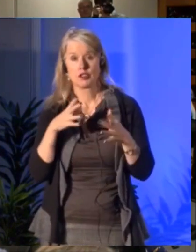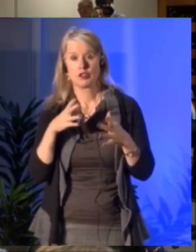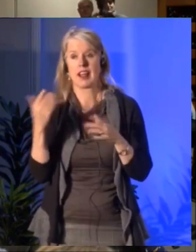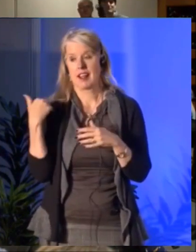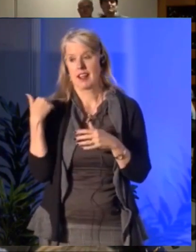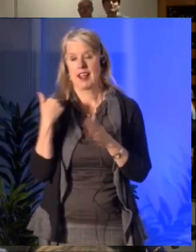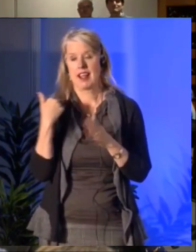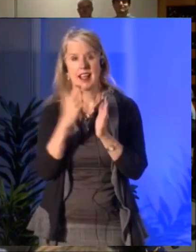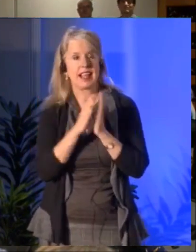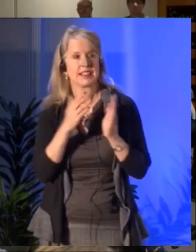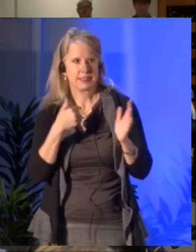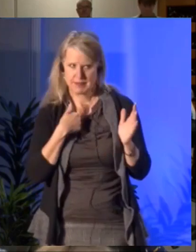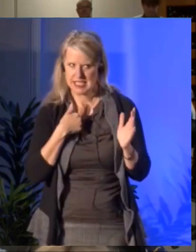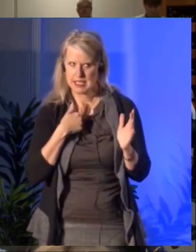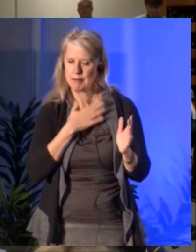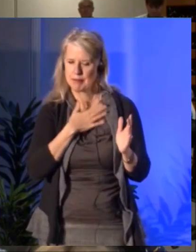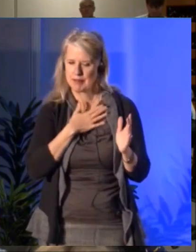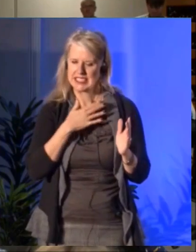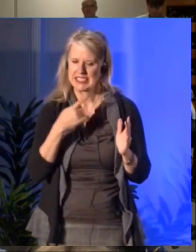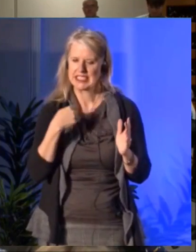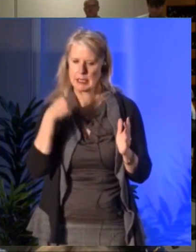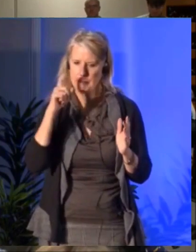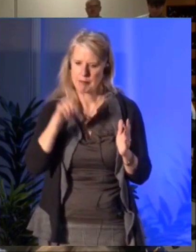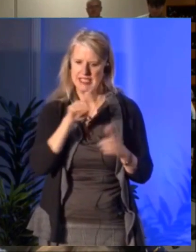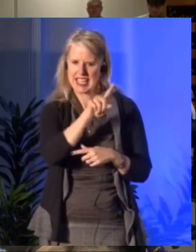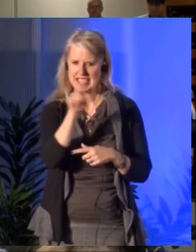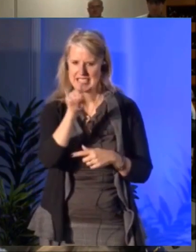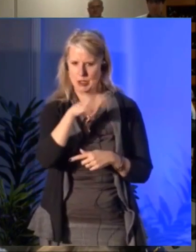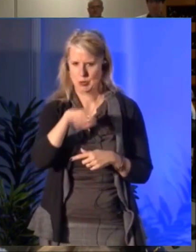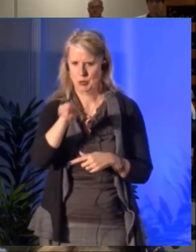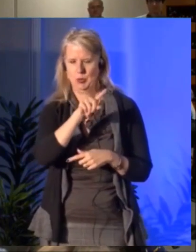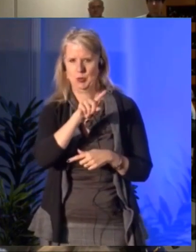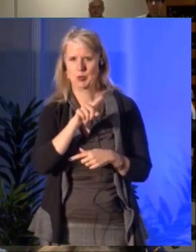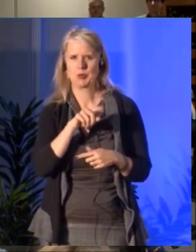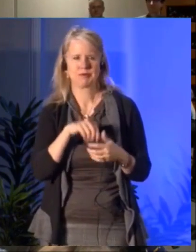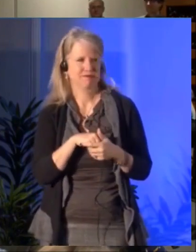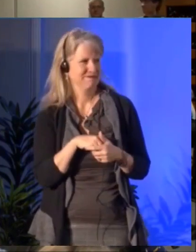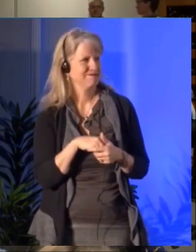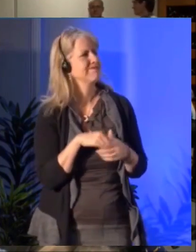[ French Language Being Spoken ] That's the reality we face in Canada.